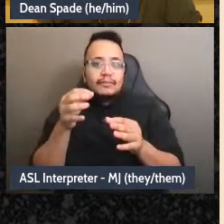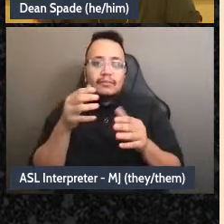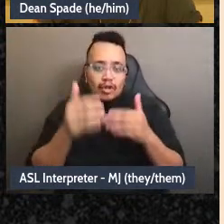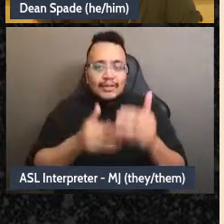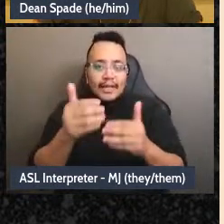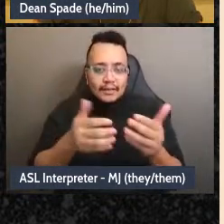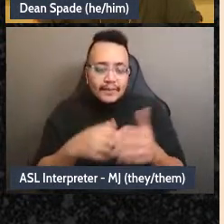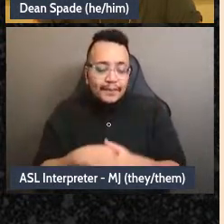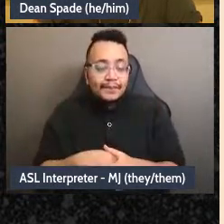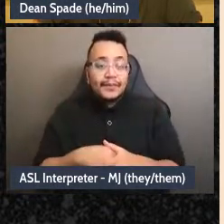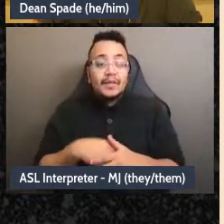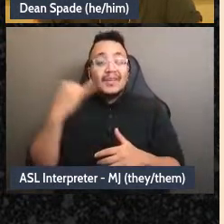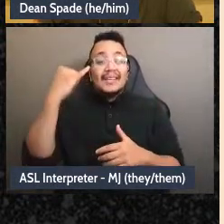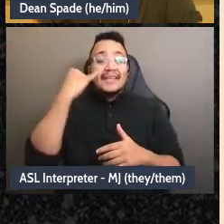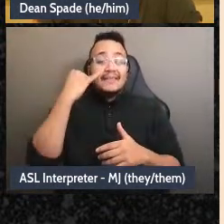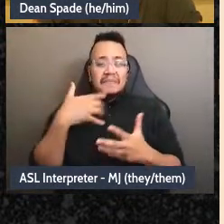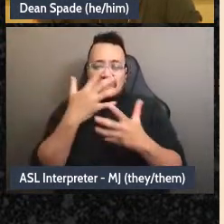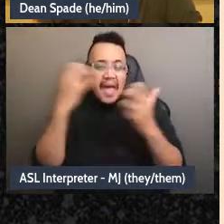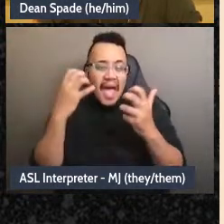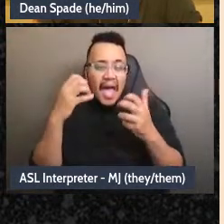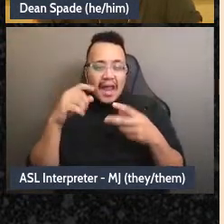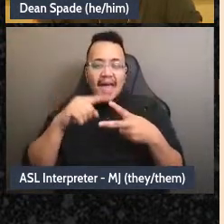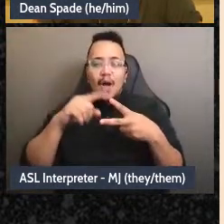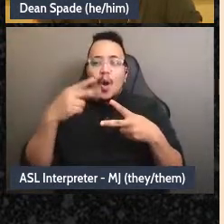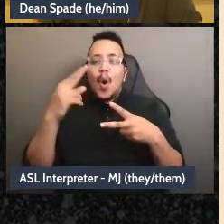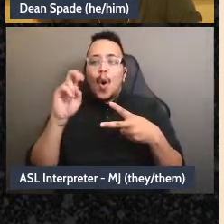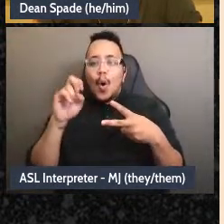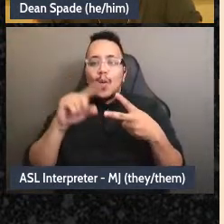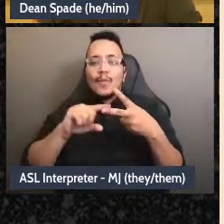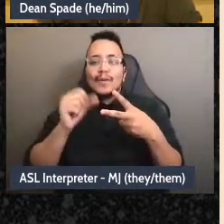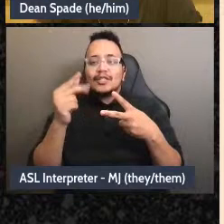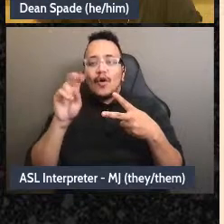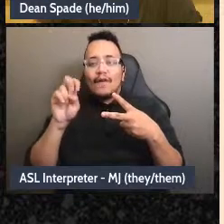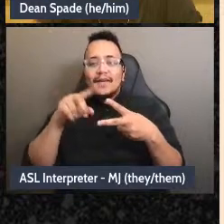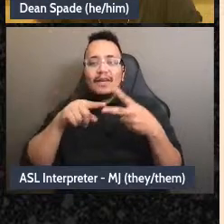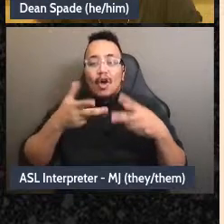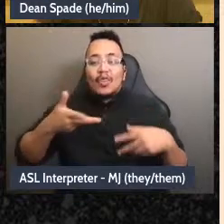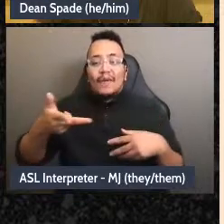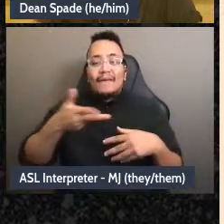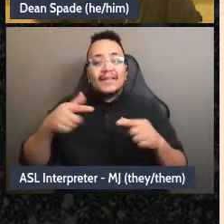really mad at Hope and Sophie and we're in a group trying to make decisions this way and I-whatever